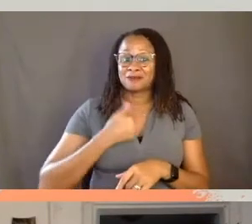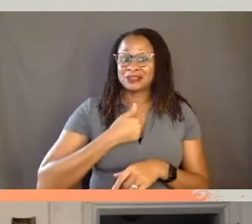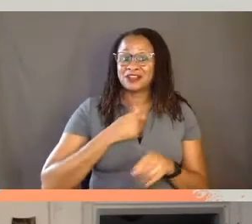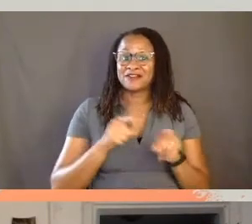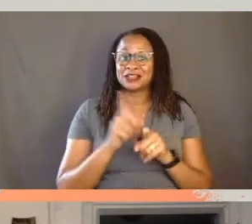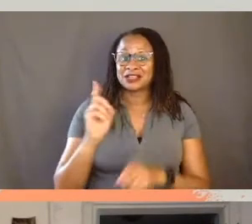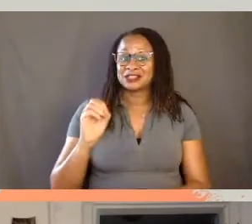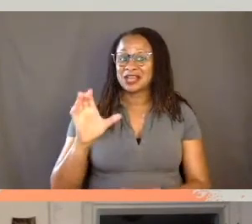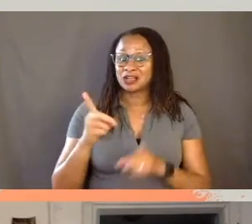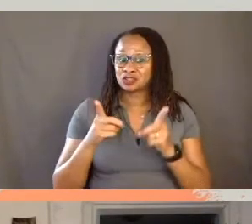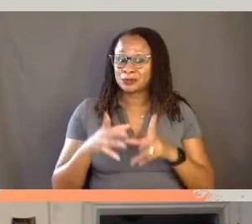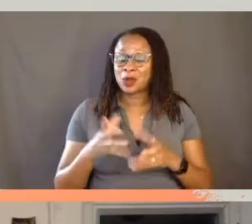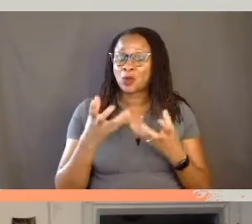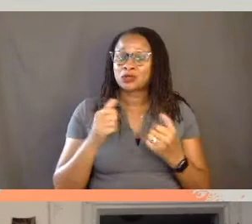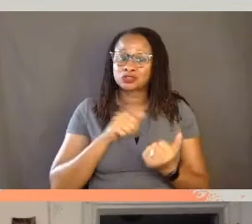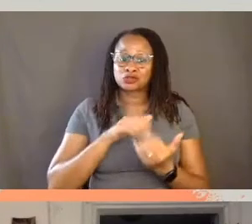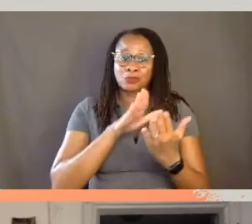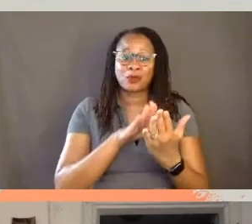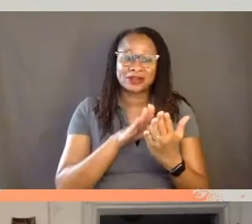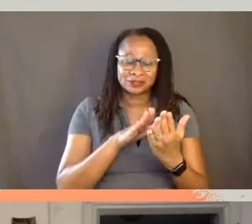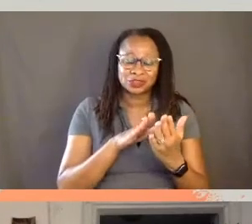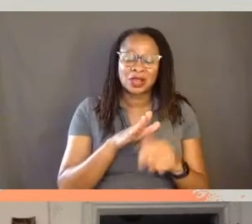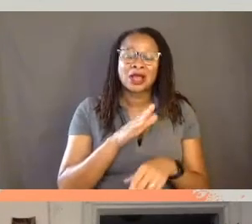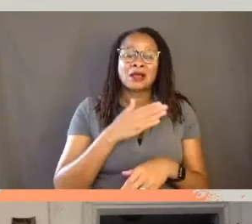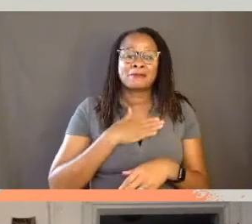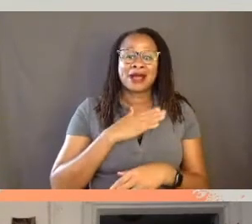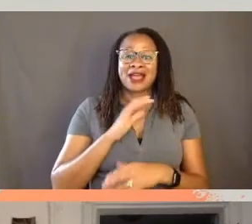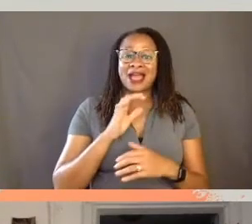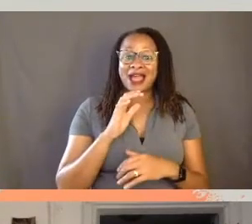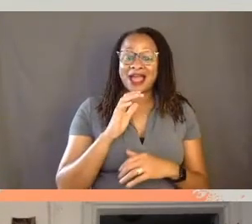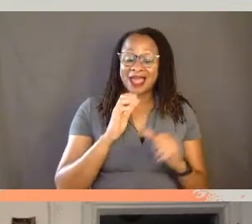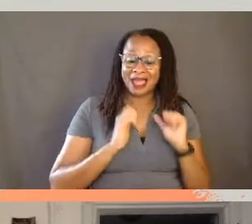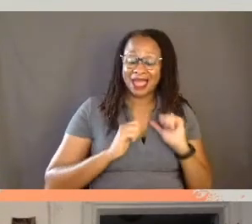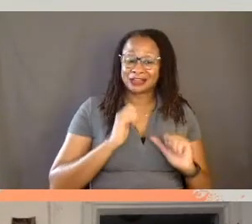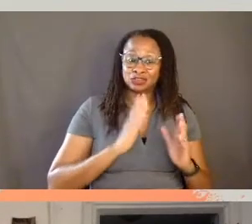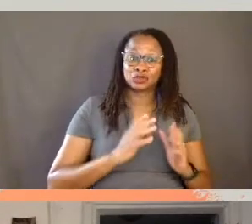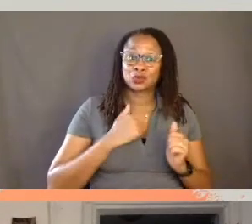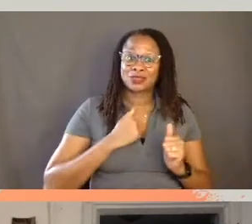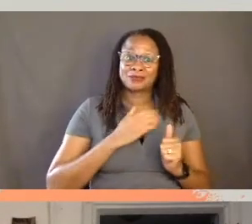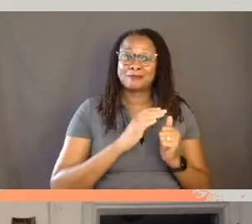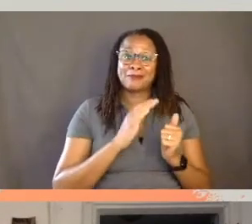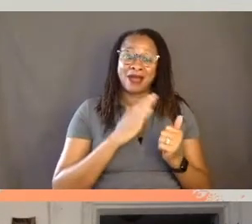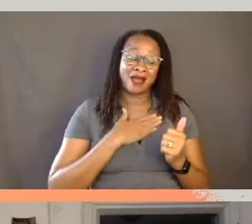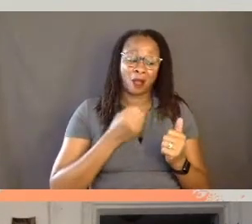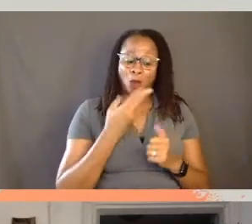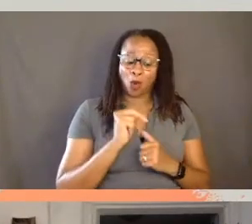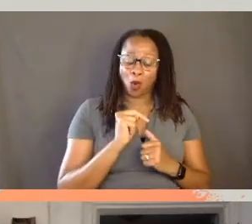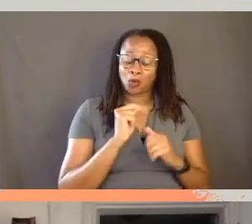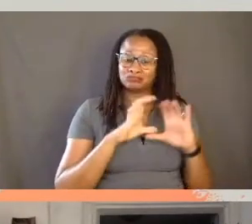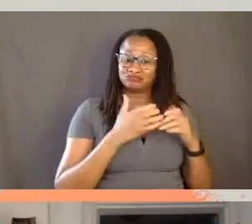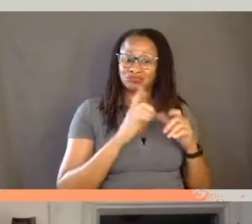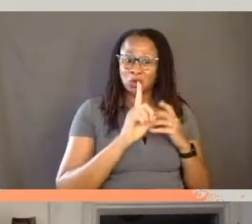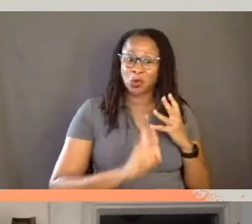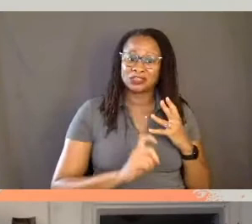and wanting to approach my subjects and actors with my own set of questions and how can we make visible all of these negotiations.